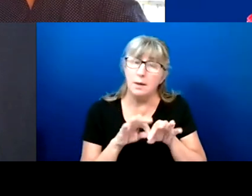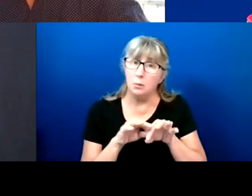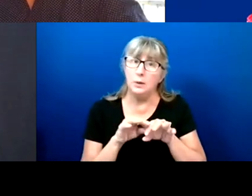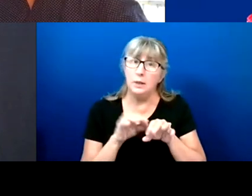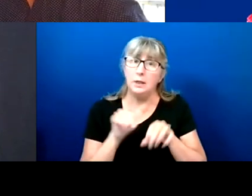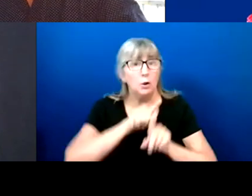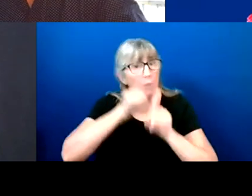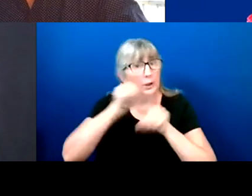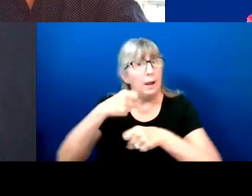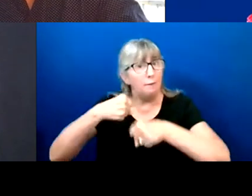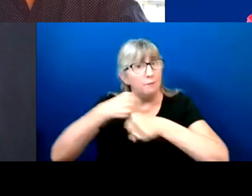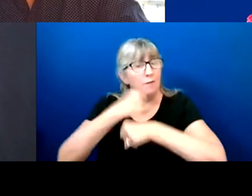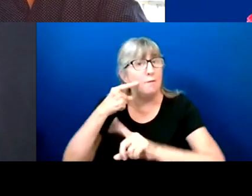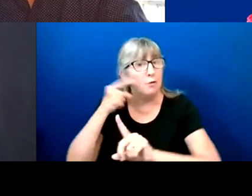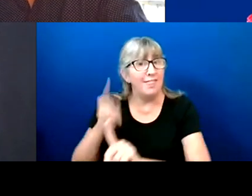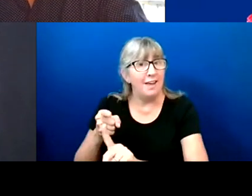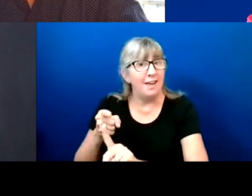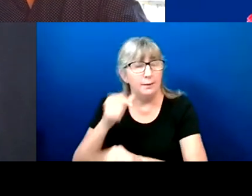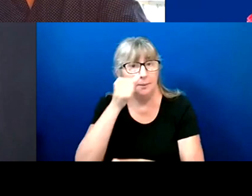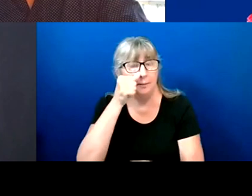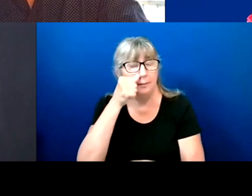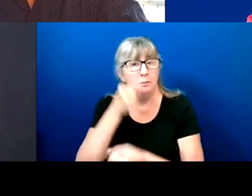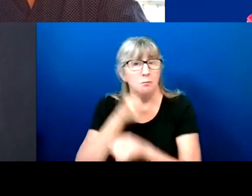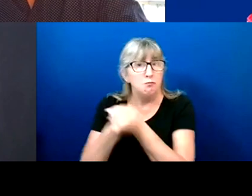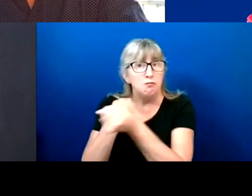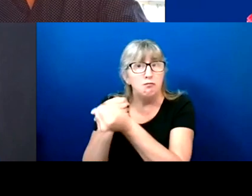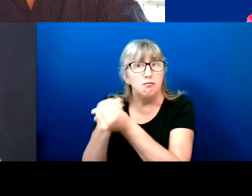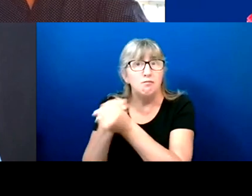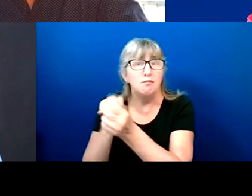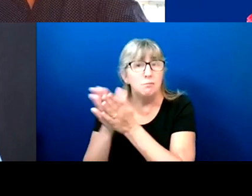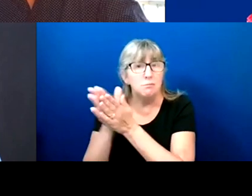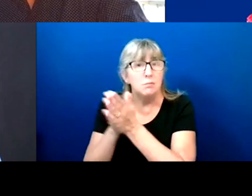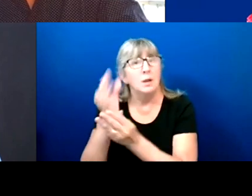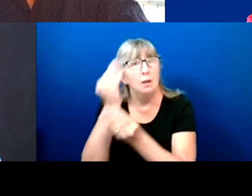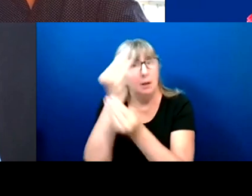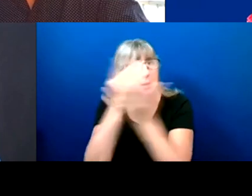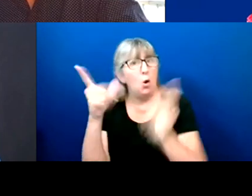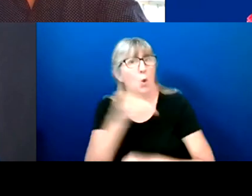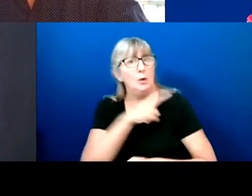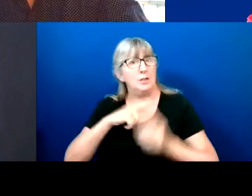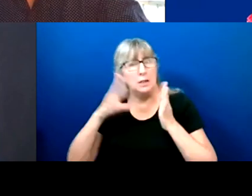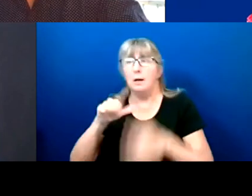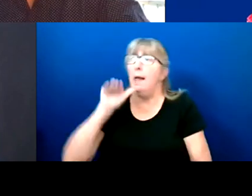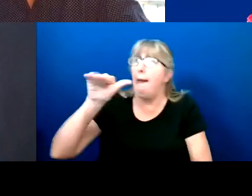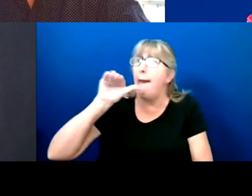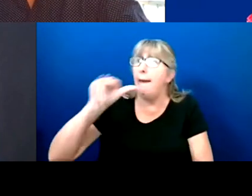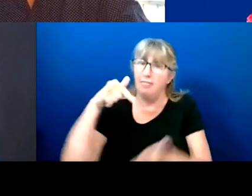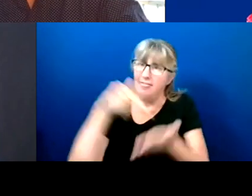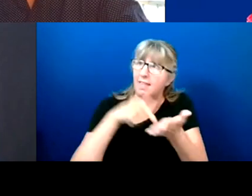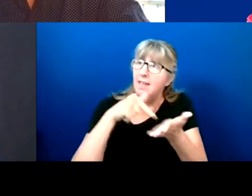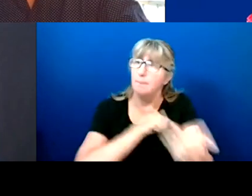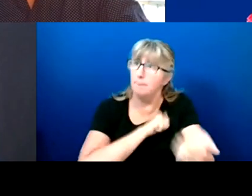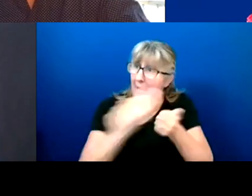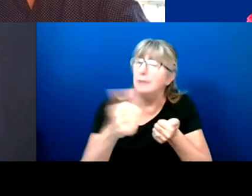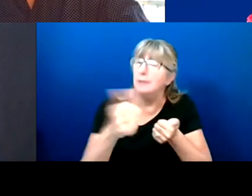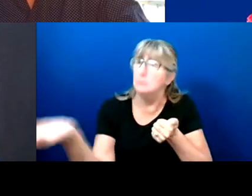If we reach out to our legislators and let them know you need to pass this bill in the